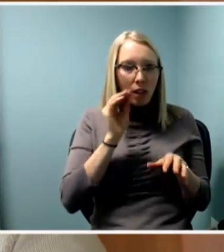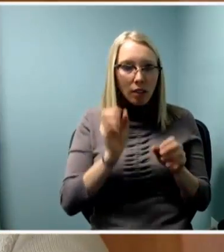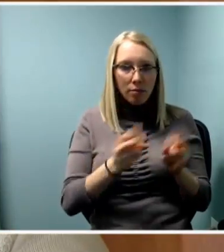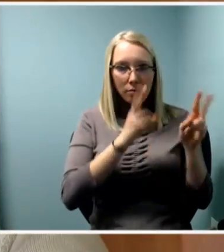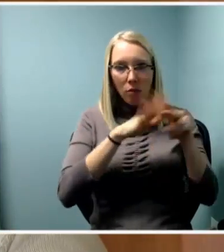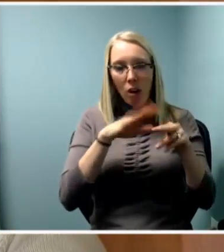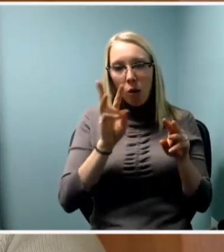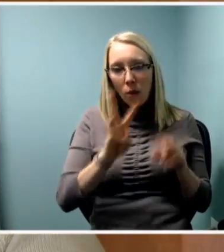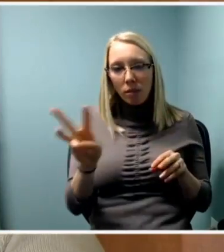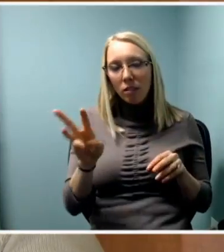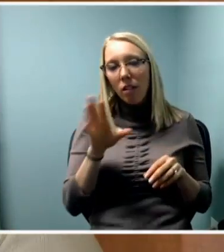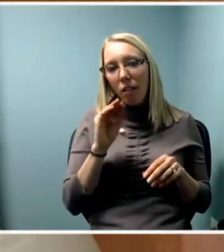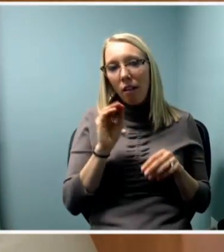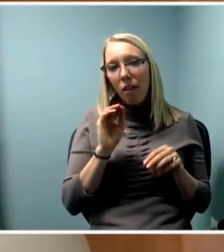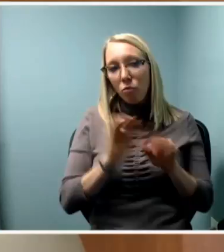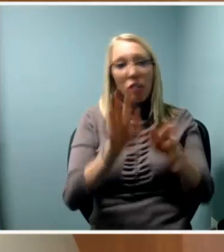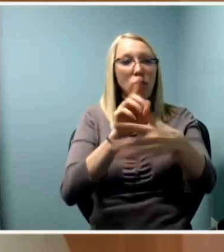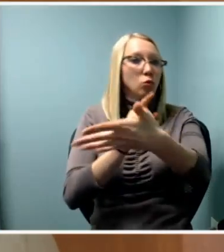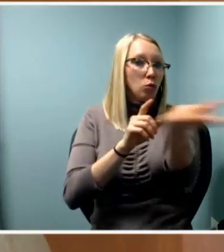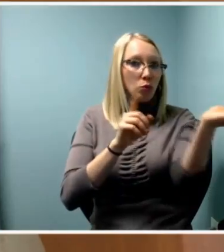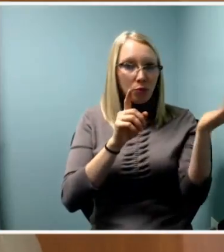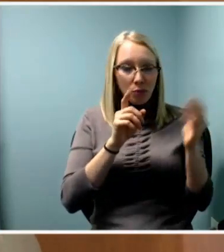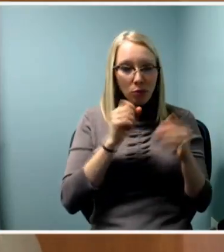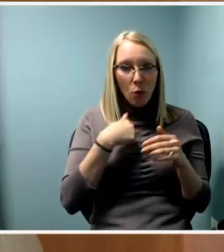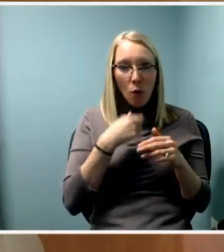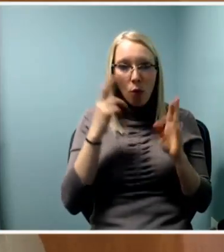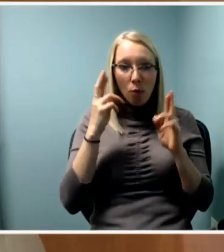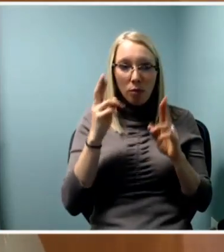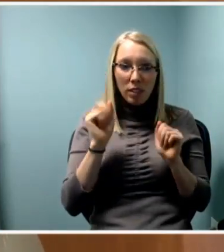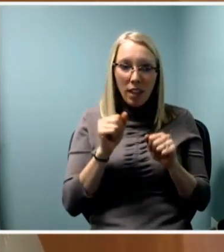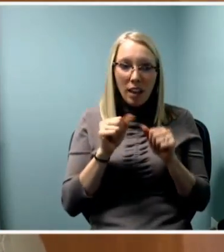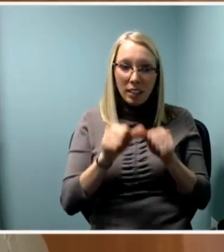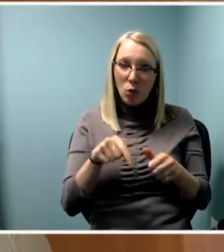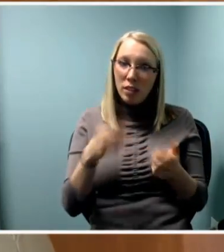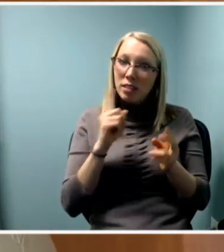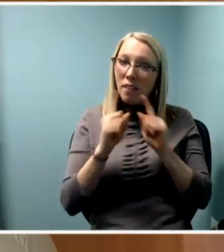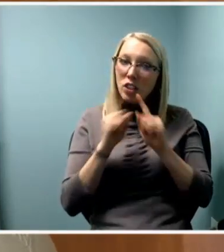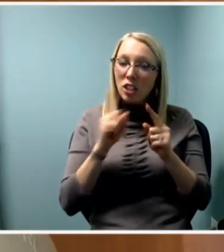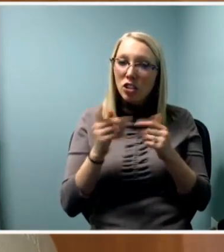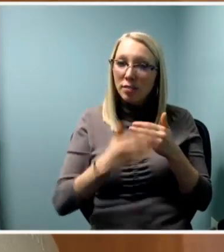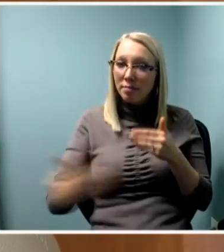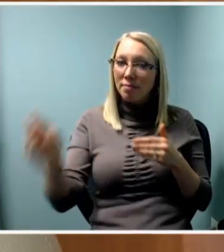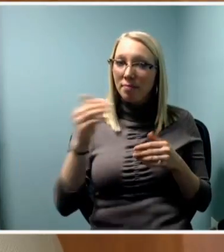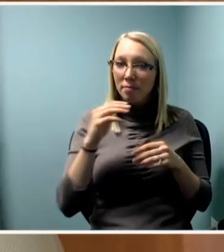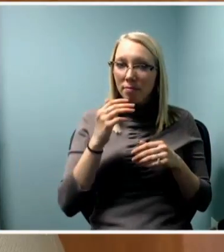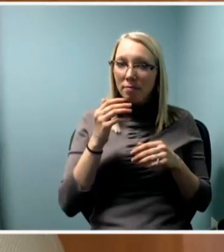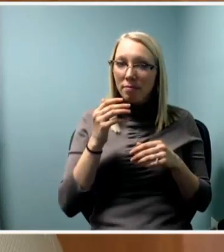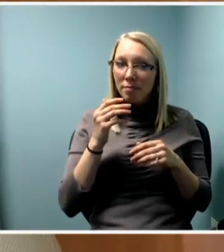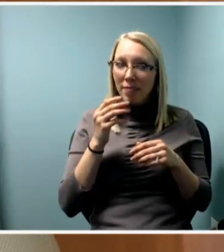And hopefully we can all keep continuing this conversation over drinks and snacks